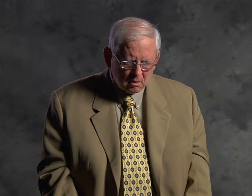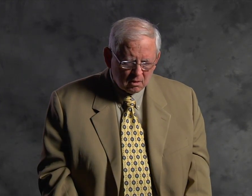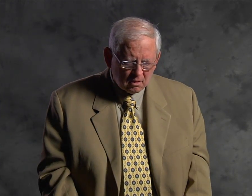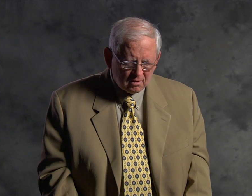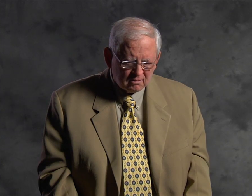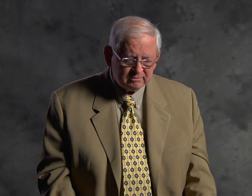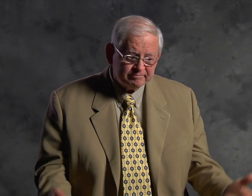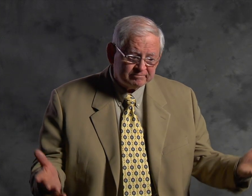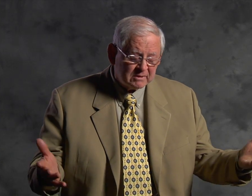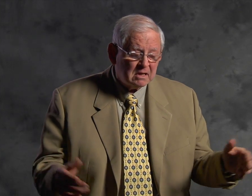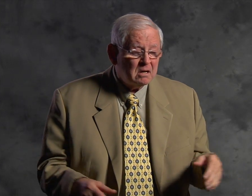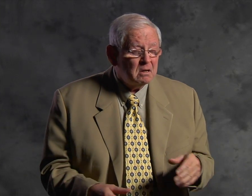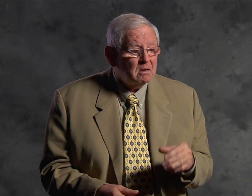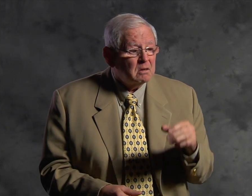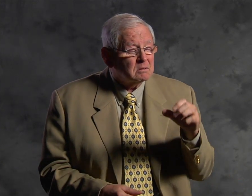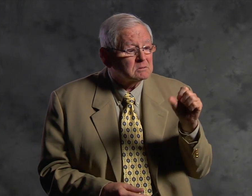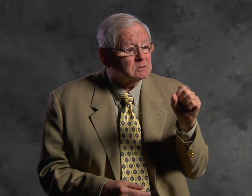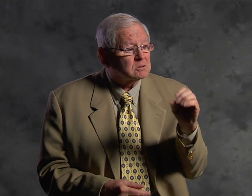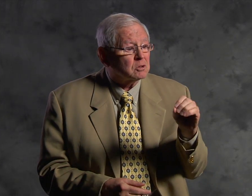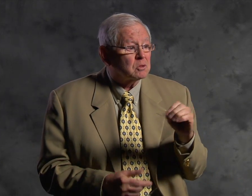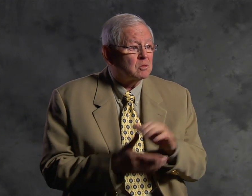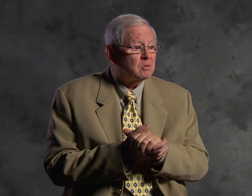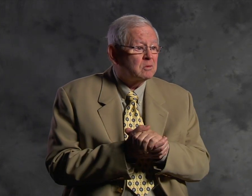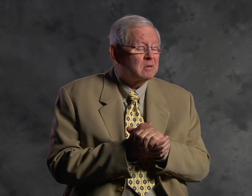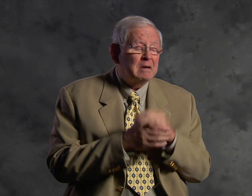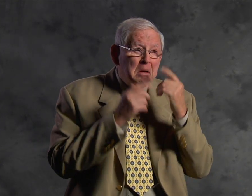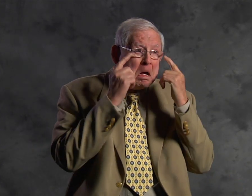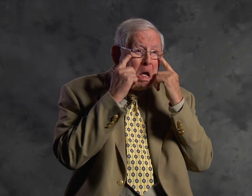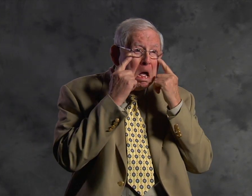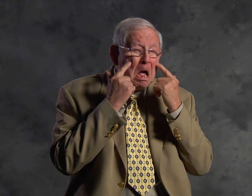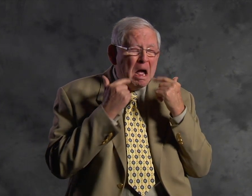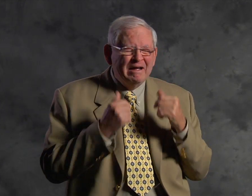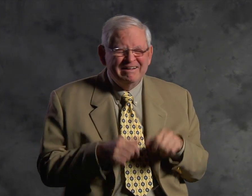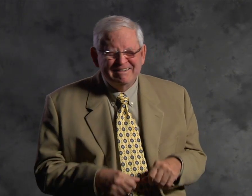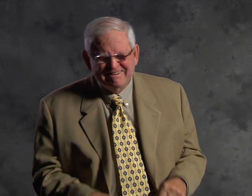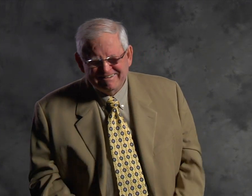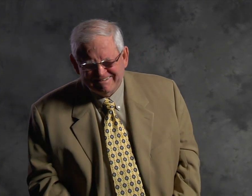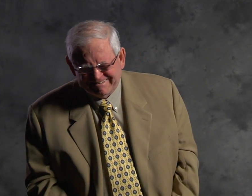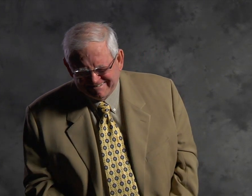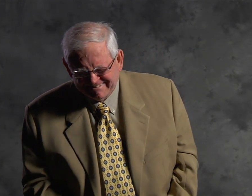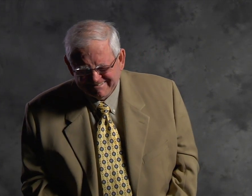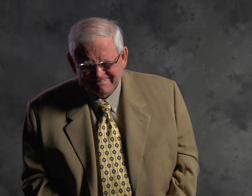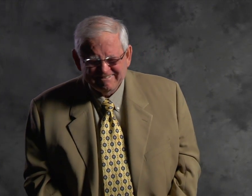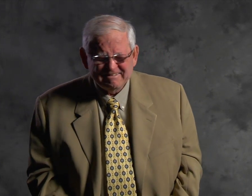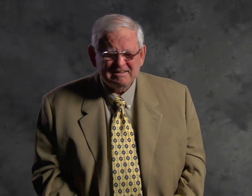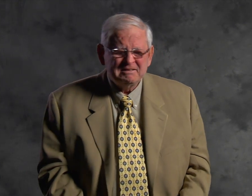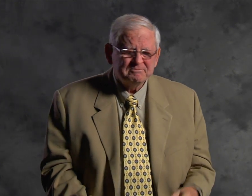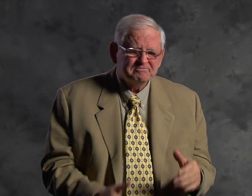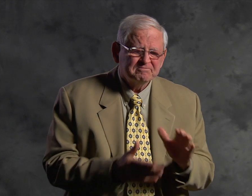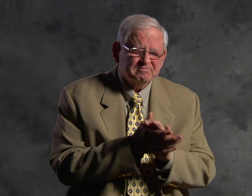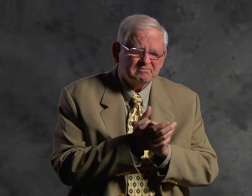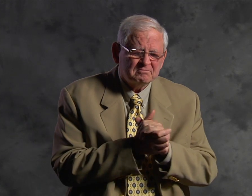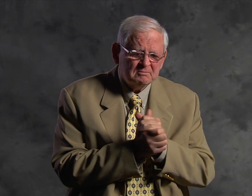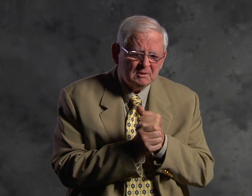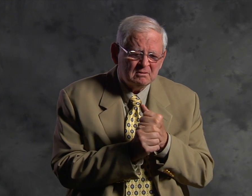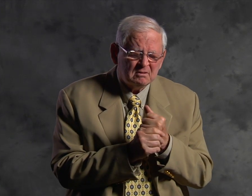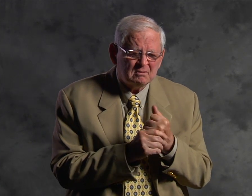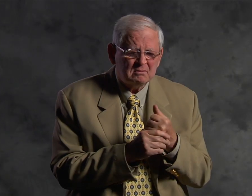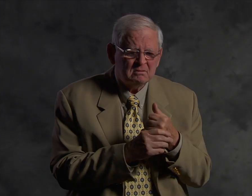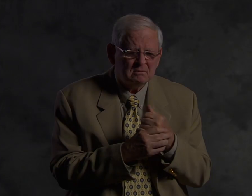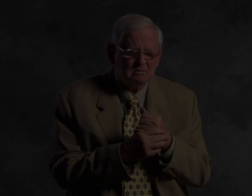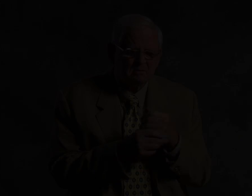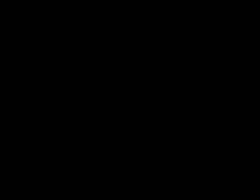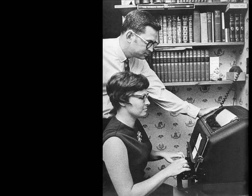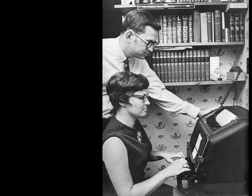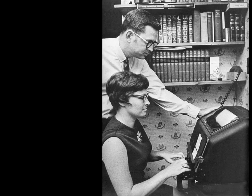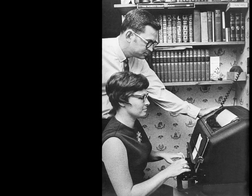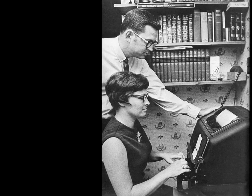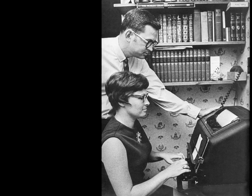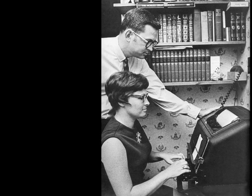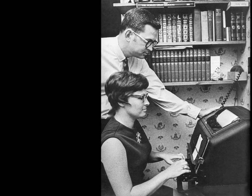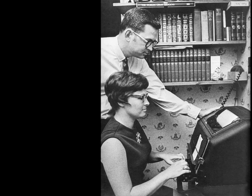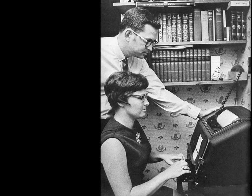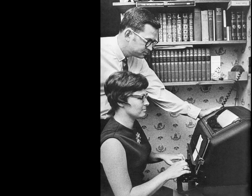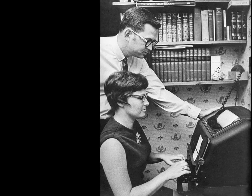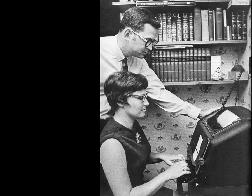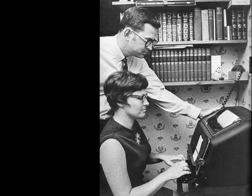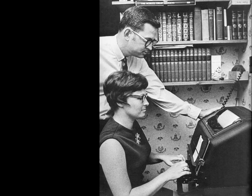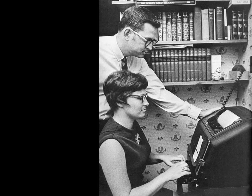forth.